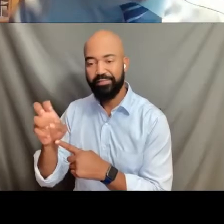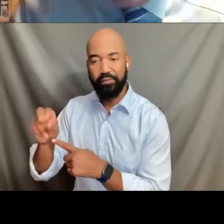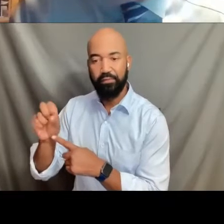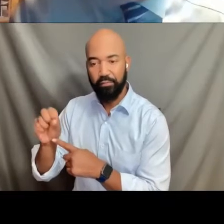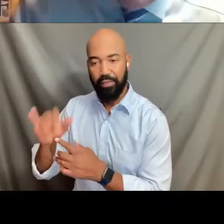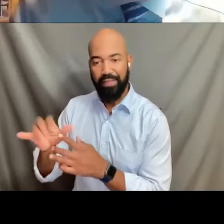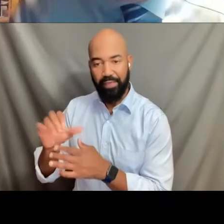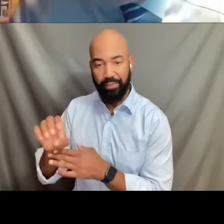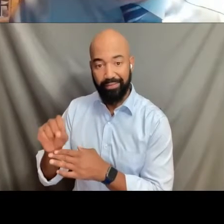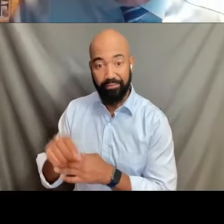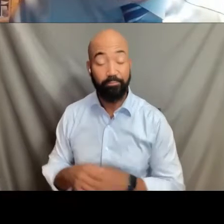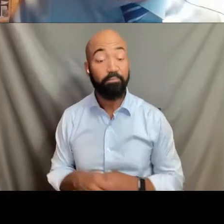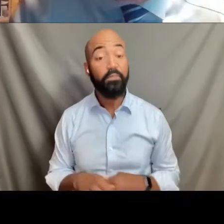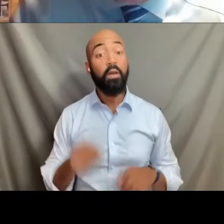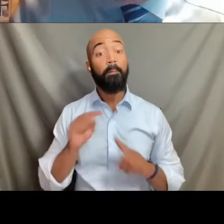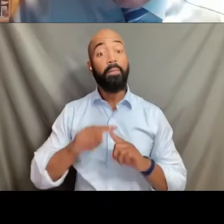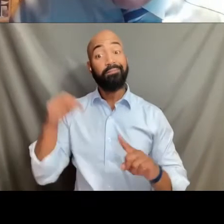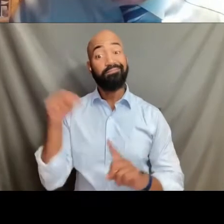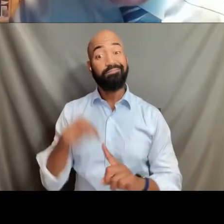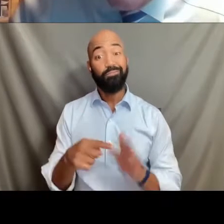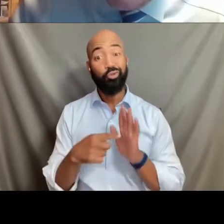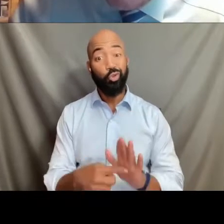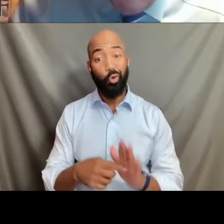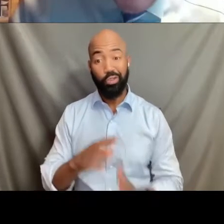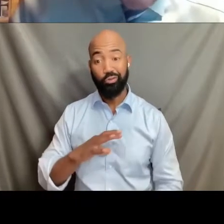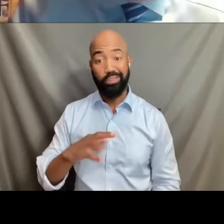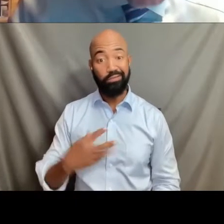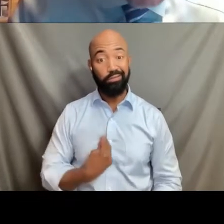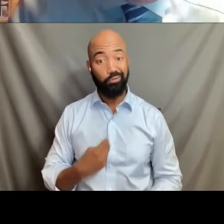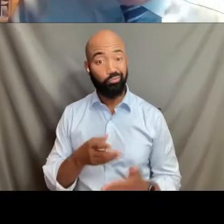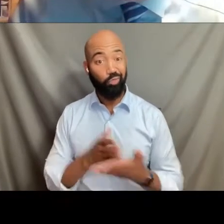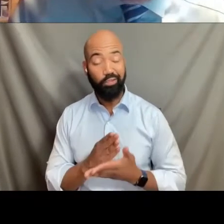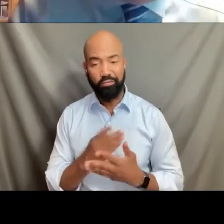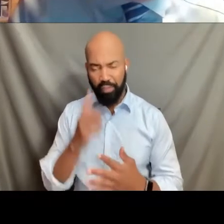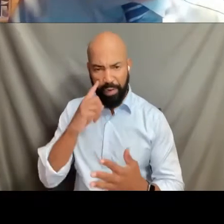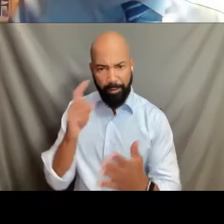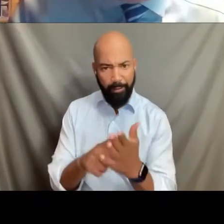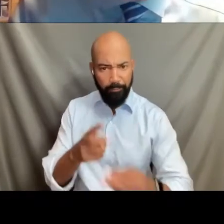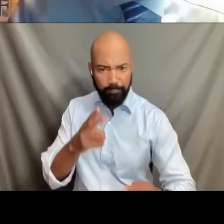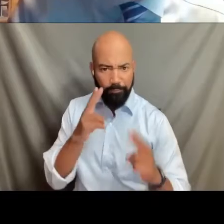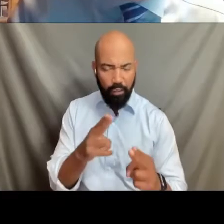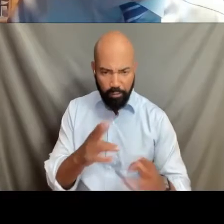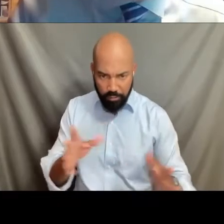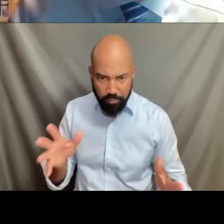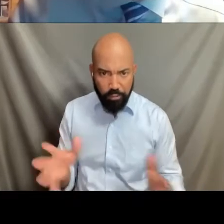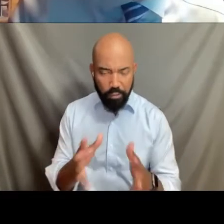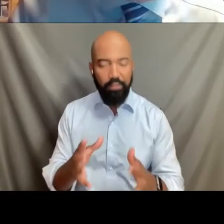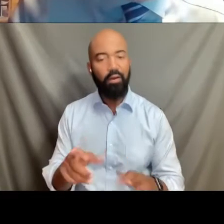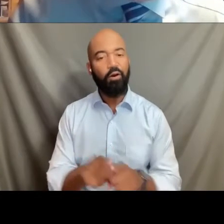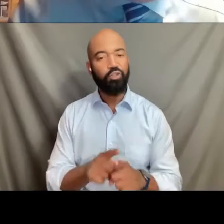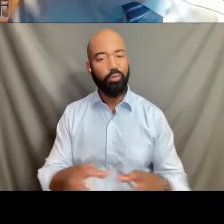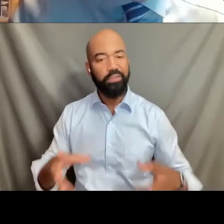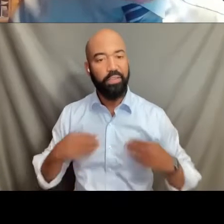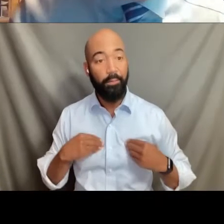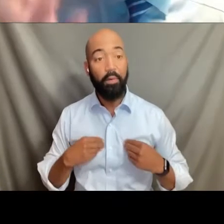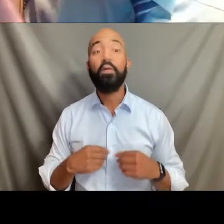in which transgendered rights in America are acknowledged and promoted and embraced, the case Williams v. Kincaid.